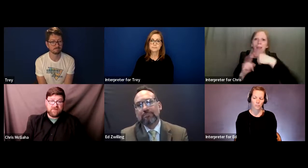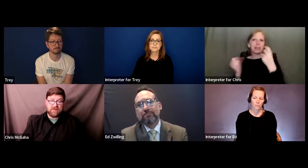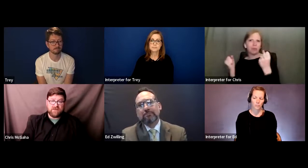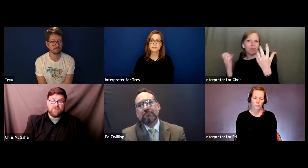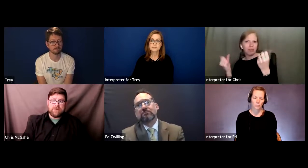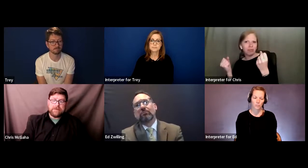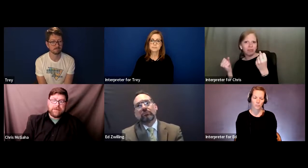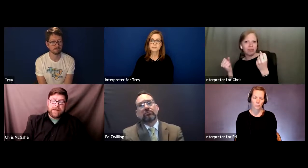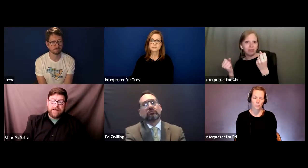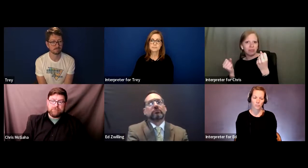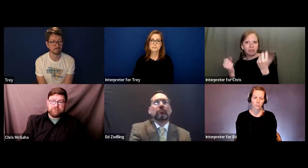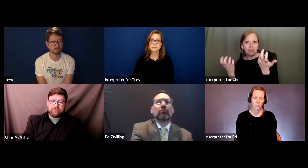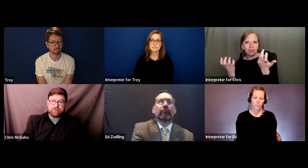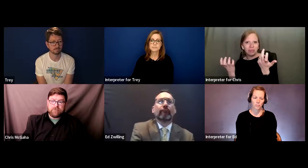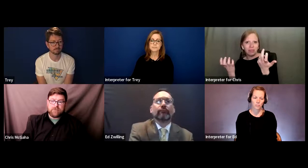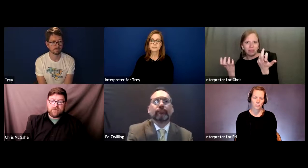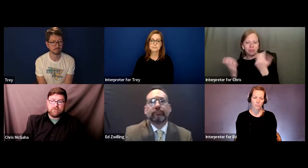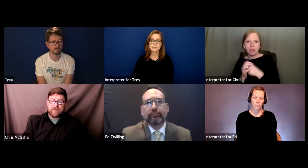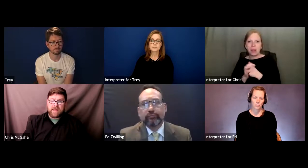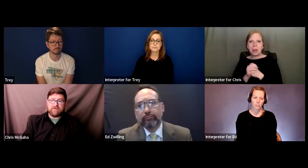that they do.